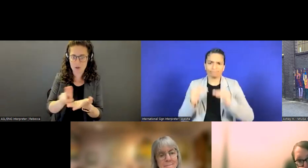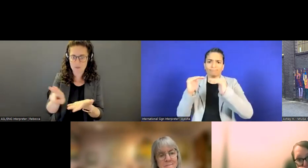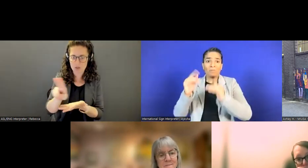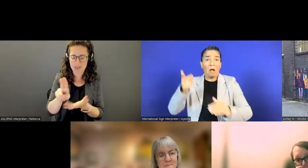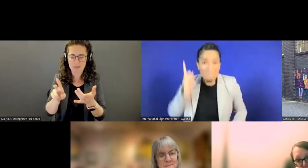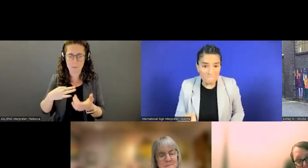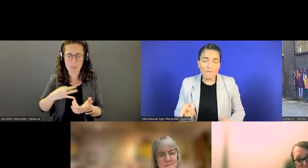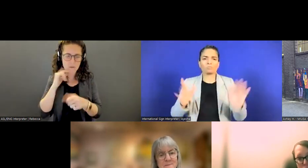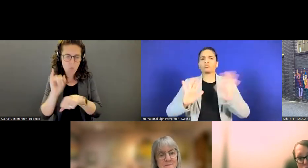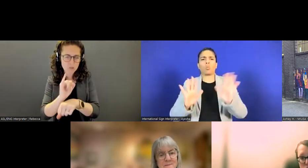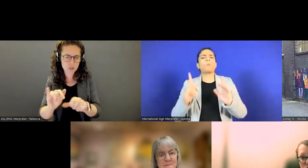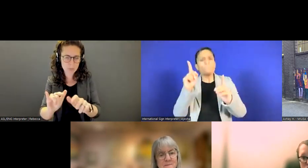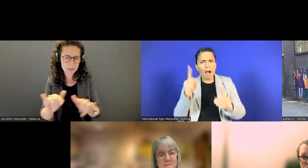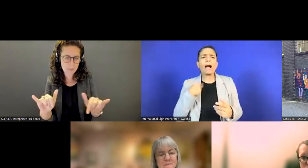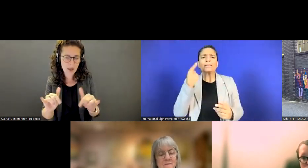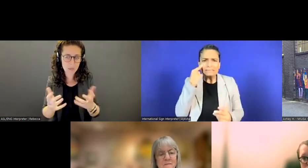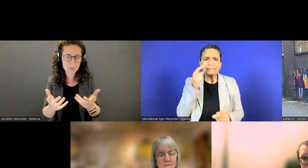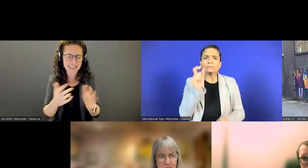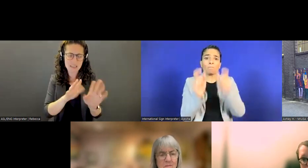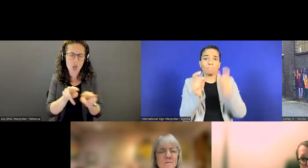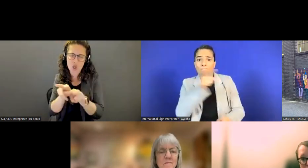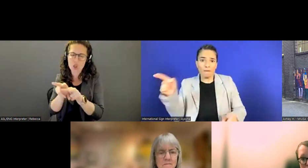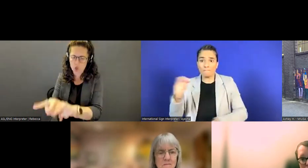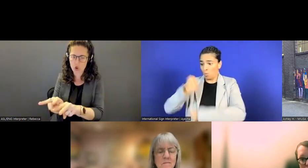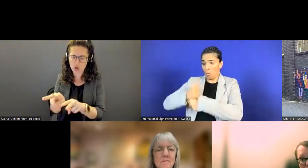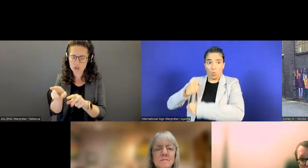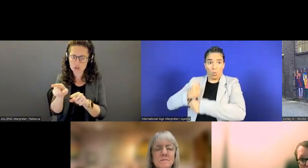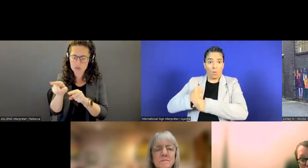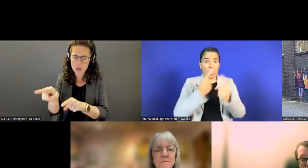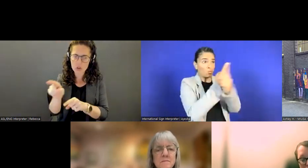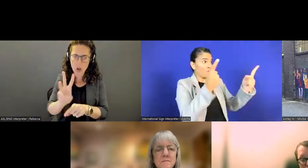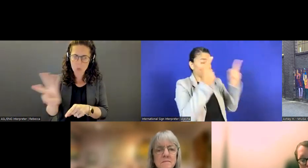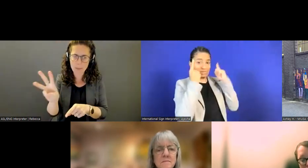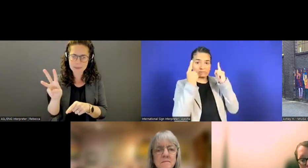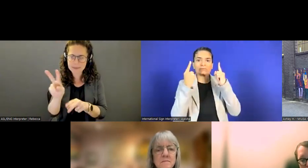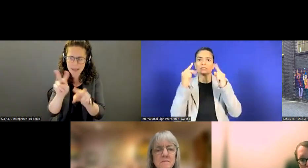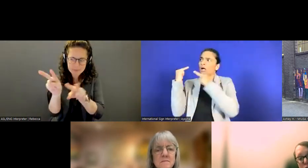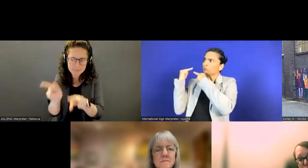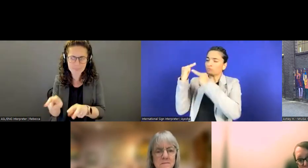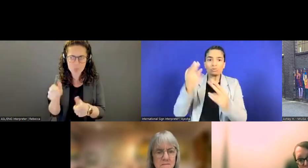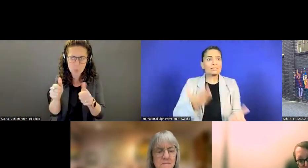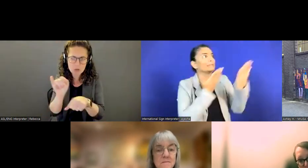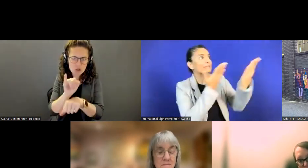internships. I strongly encourage you to look at the internships and see if you fit the bill.